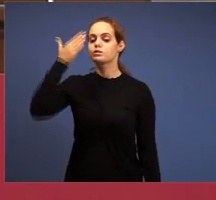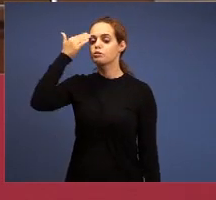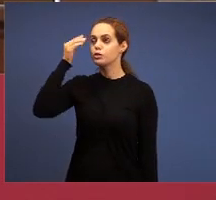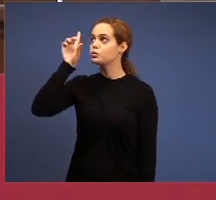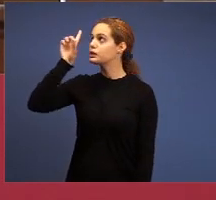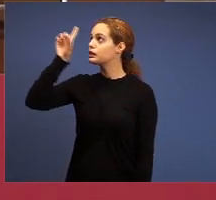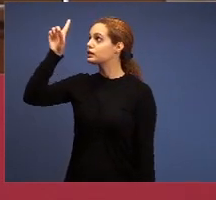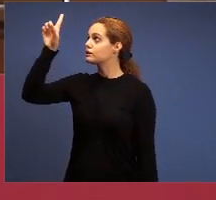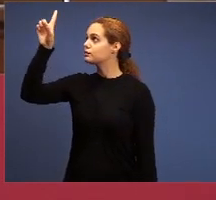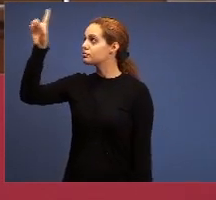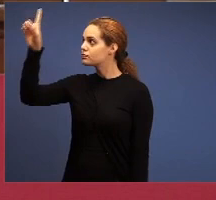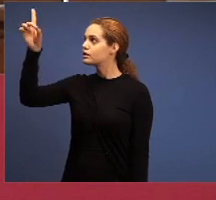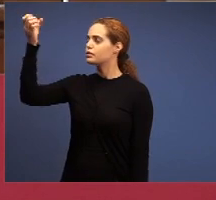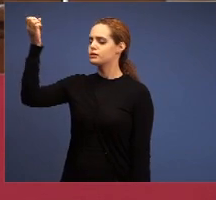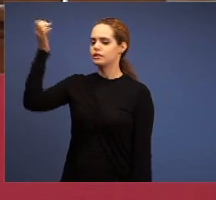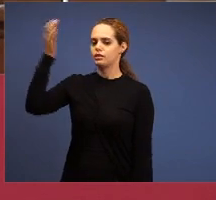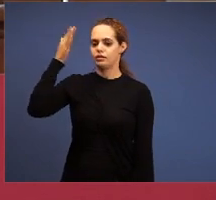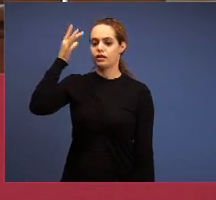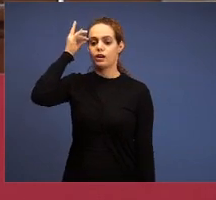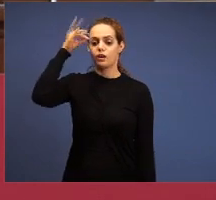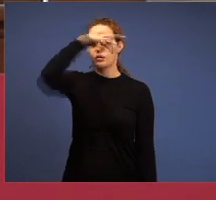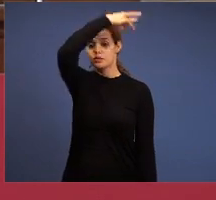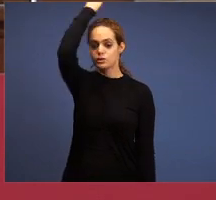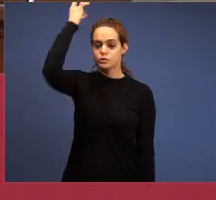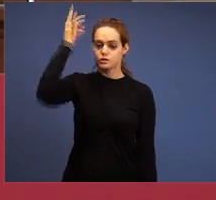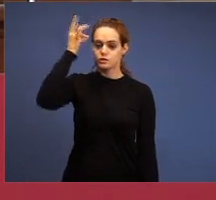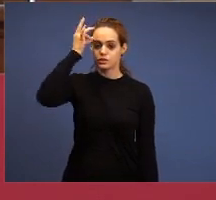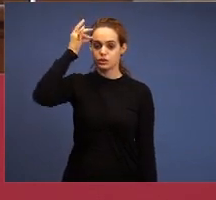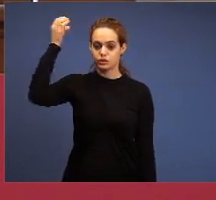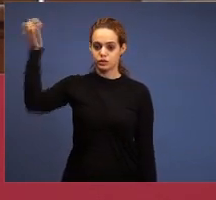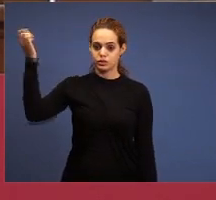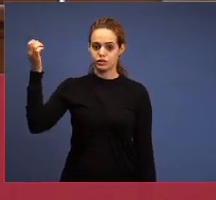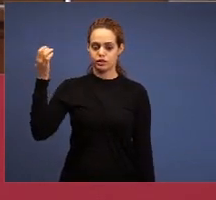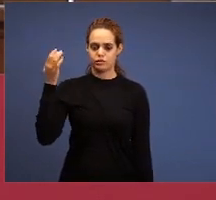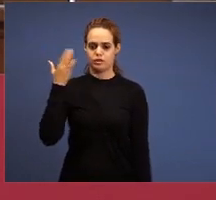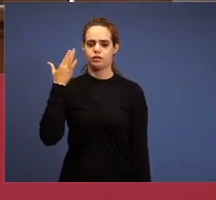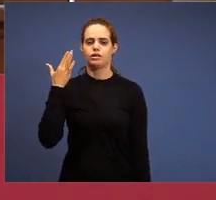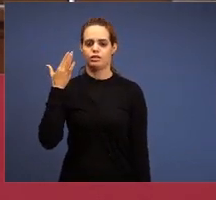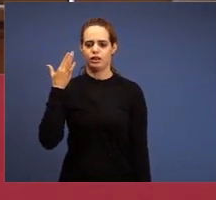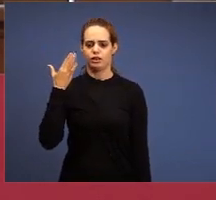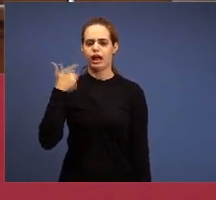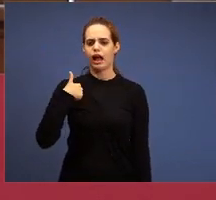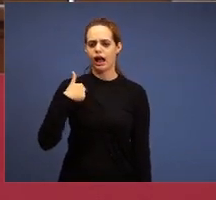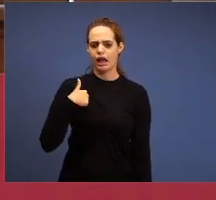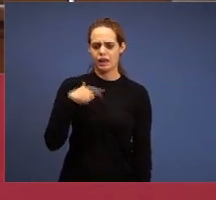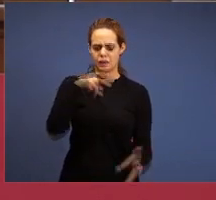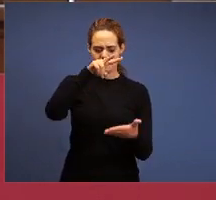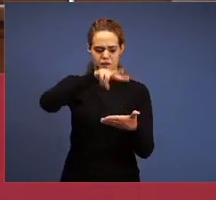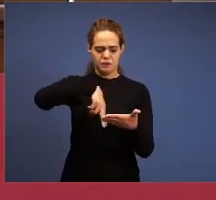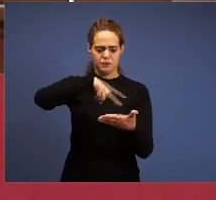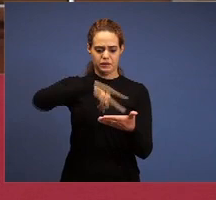what the Holy Spirit has to reveal, will I read a 1500 pages treaty to know